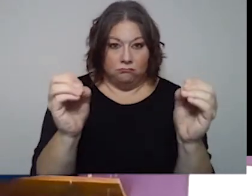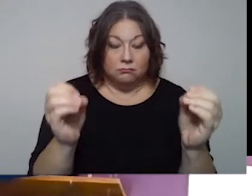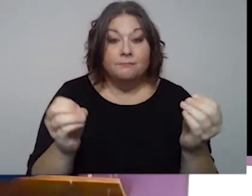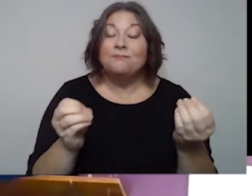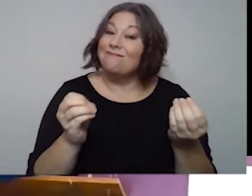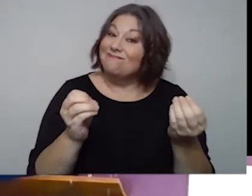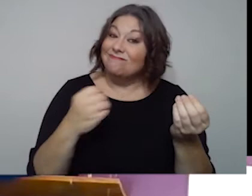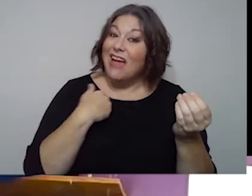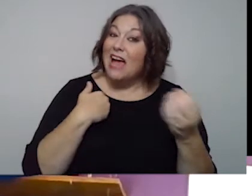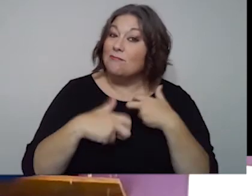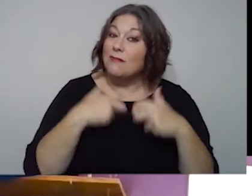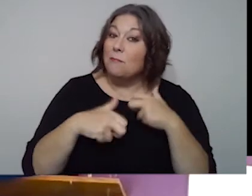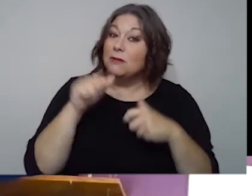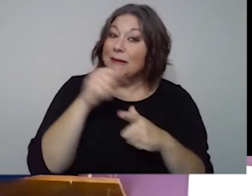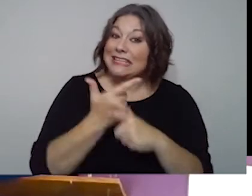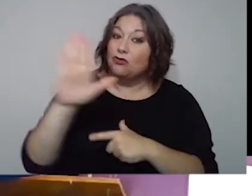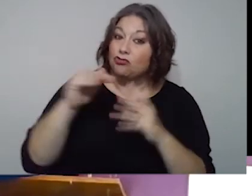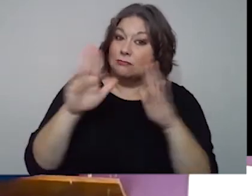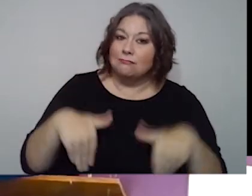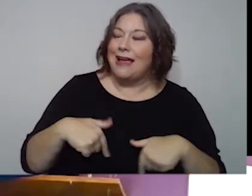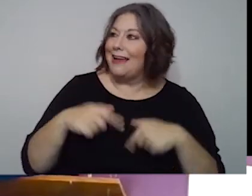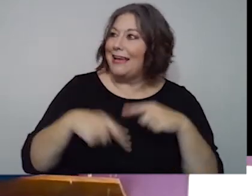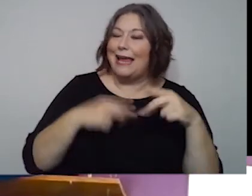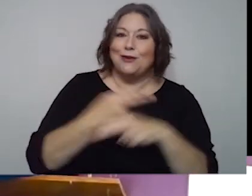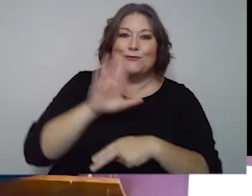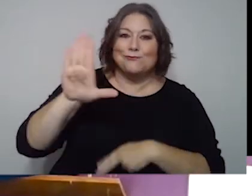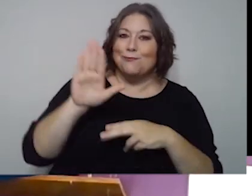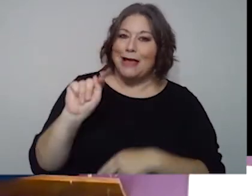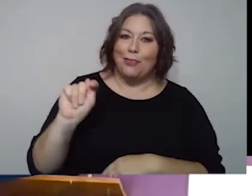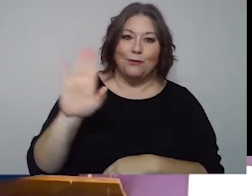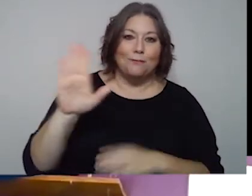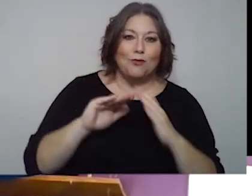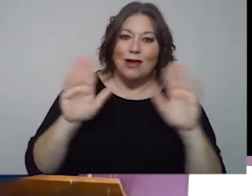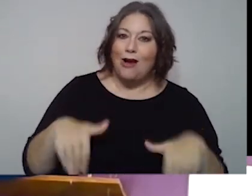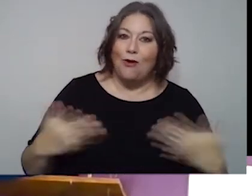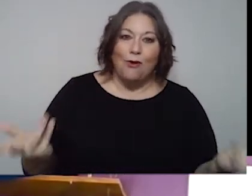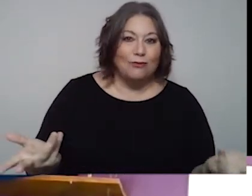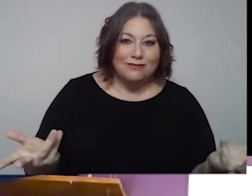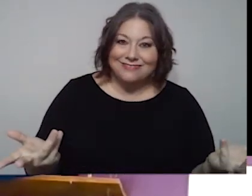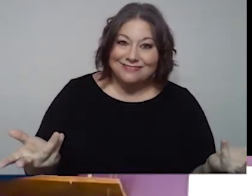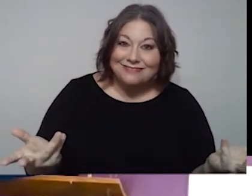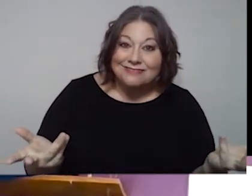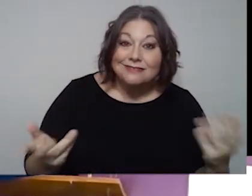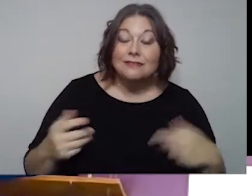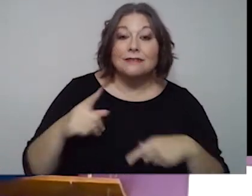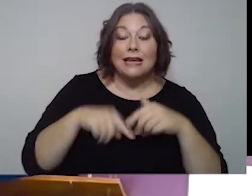have this problem in my sister's house! I can't use the bathroom at her house! . . . So can't . . . Either I can't